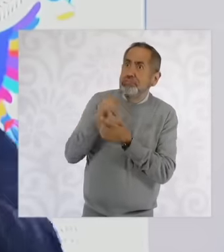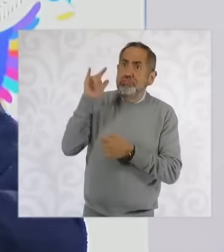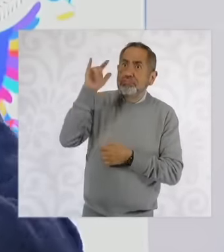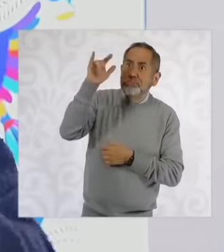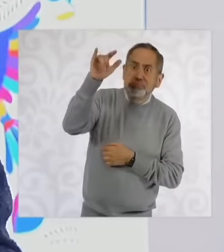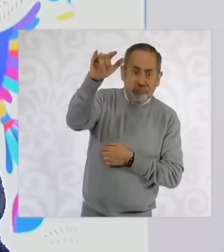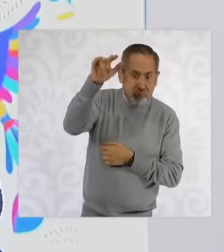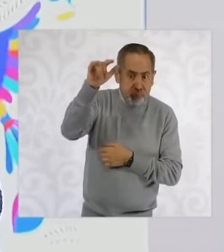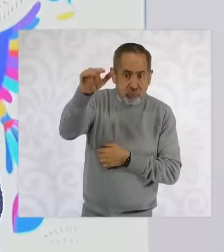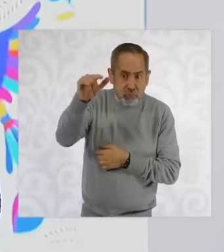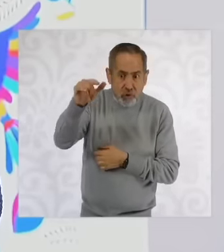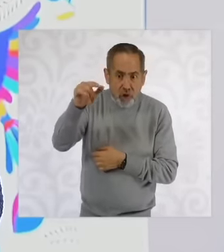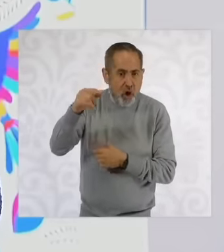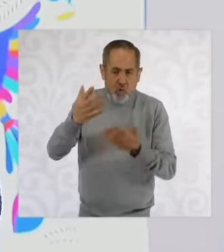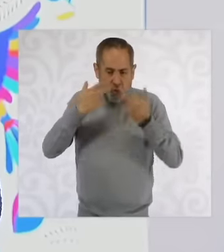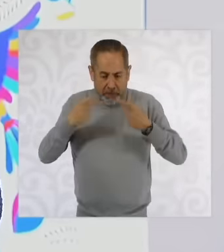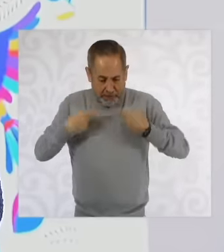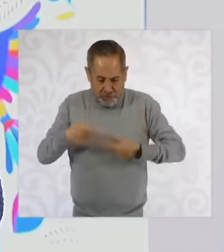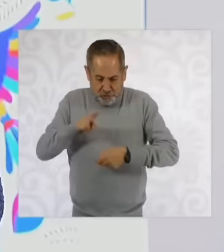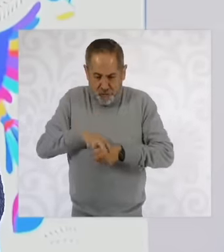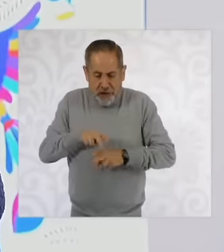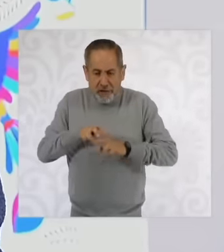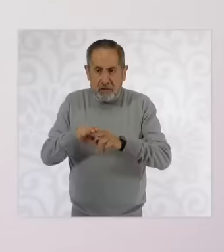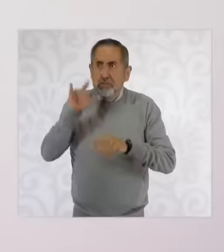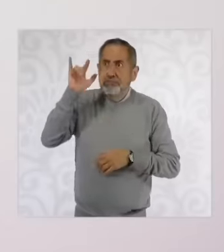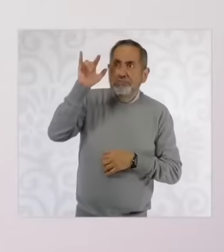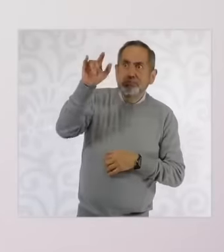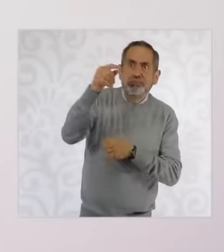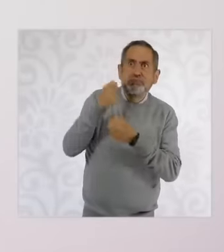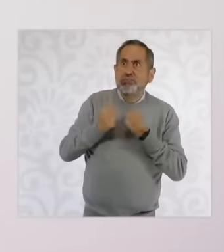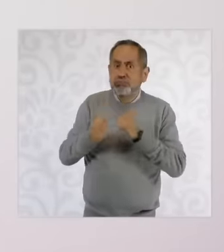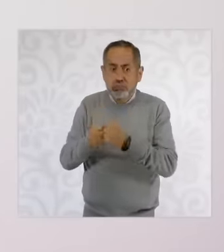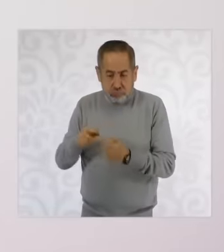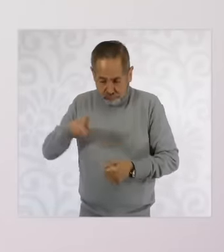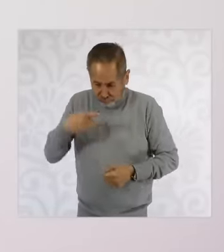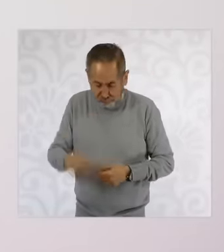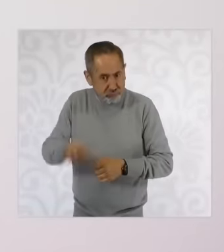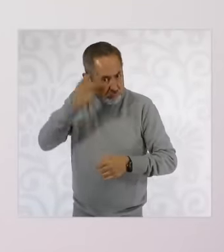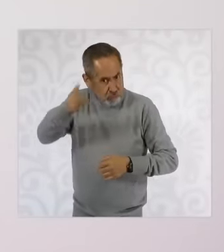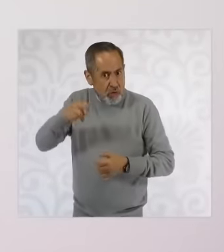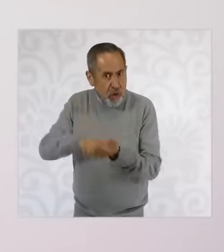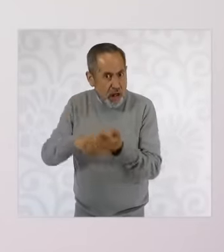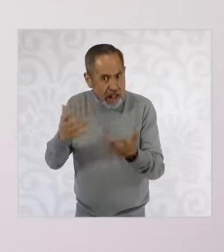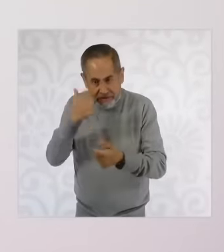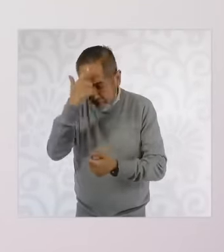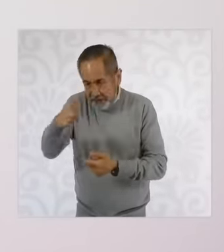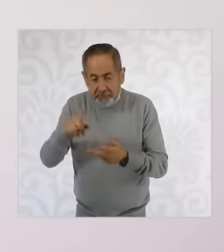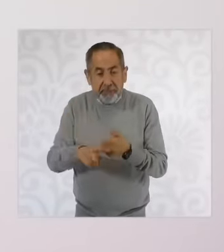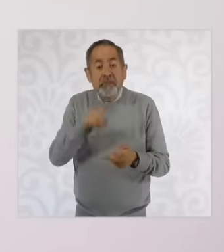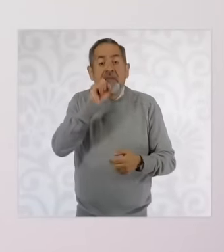that they developed them, the Secretary of National defense also has many